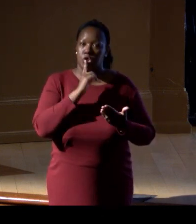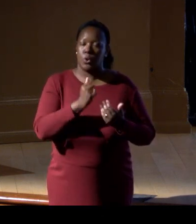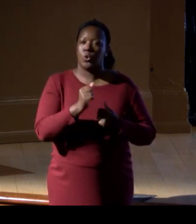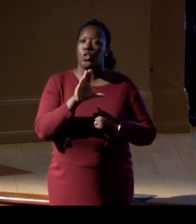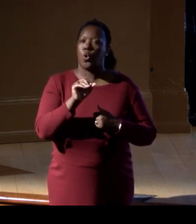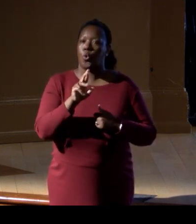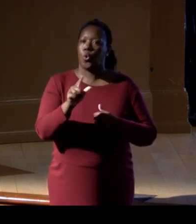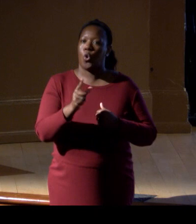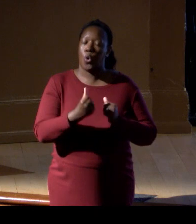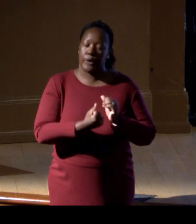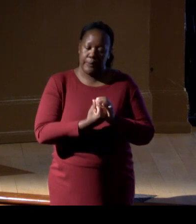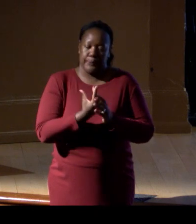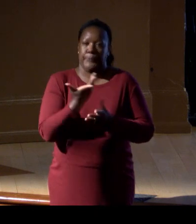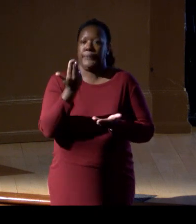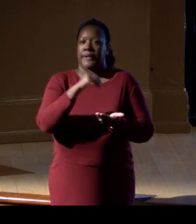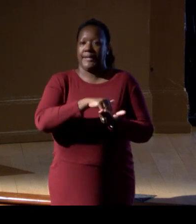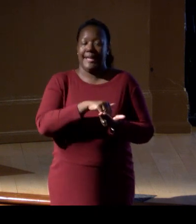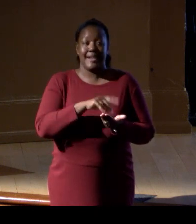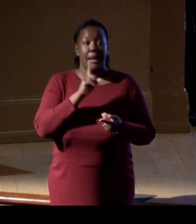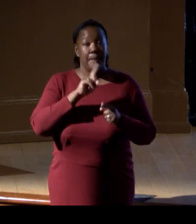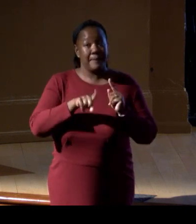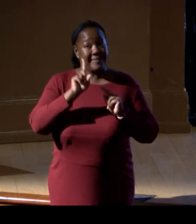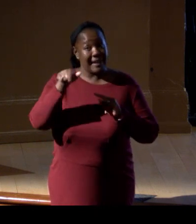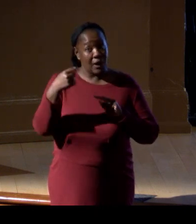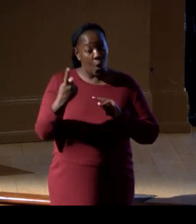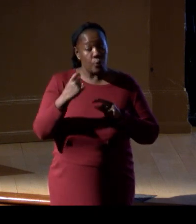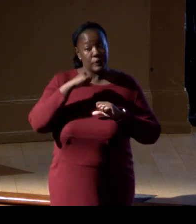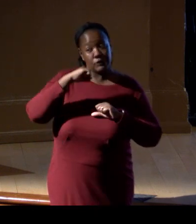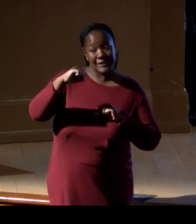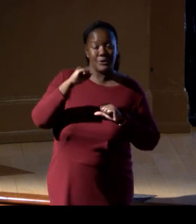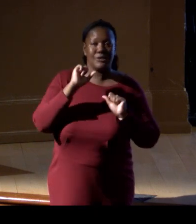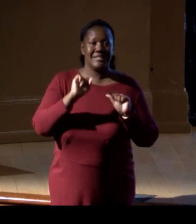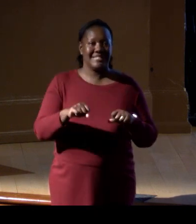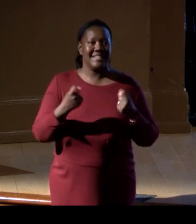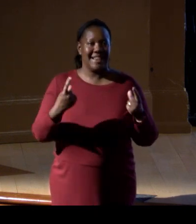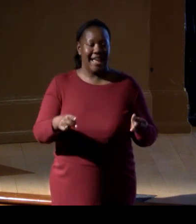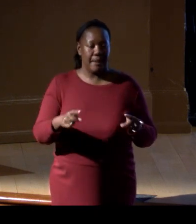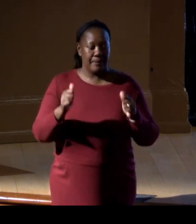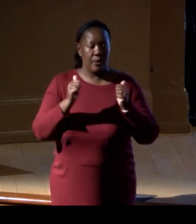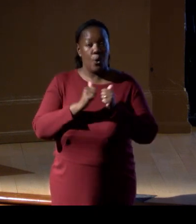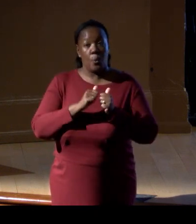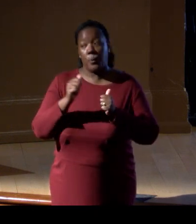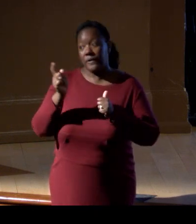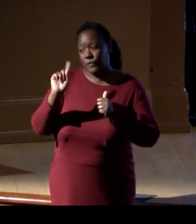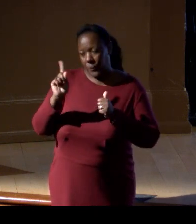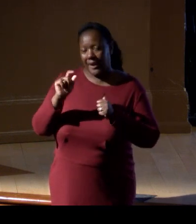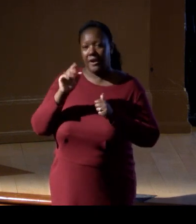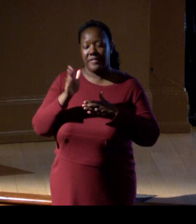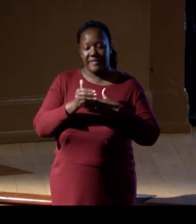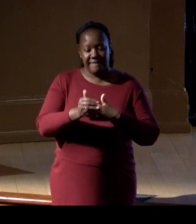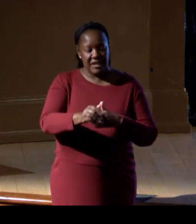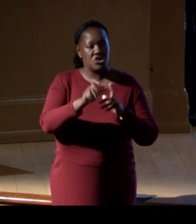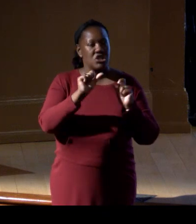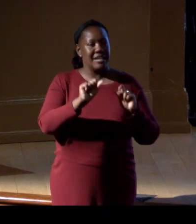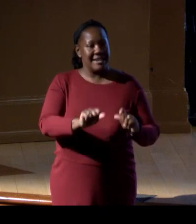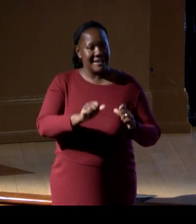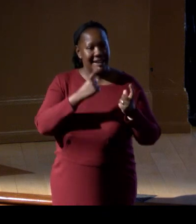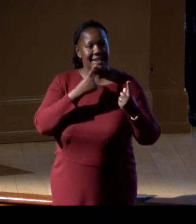and that resilience can only be afforded by a no-take area where the fish can achieve abundances